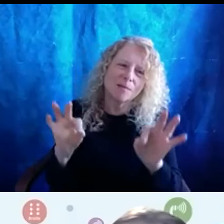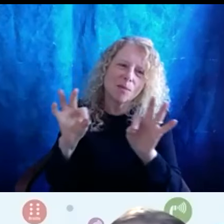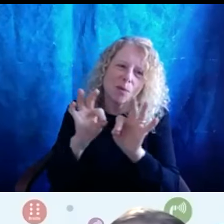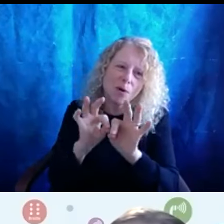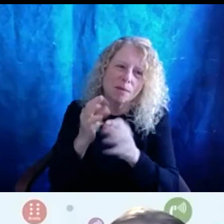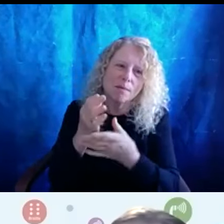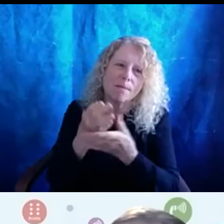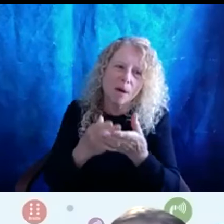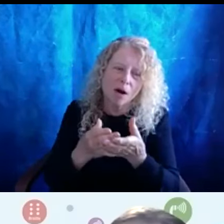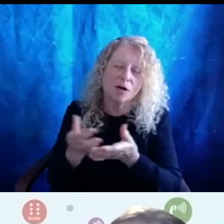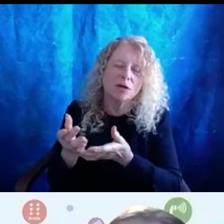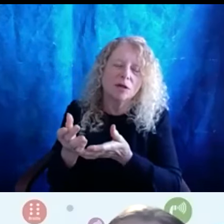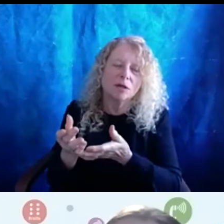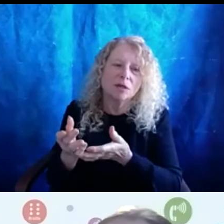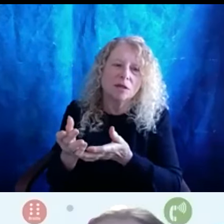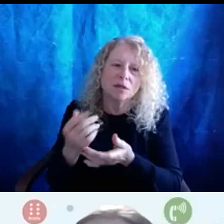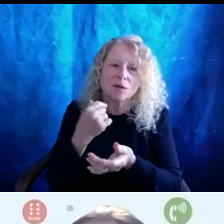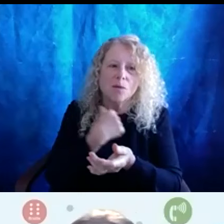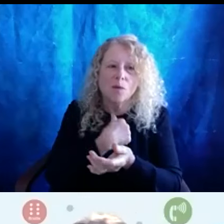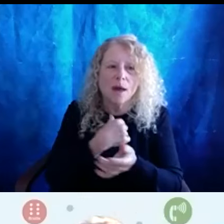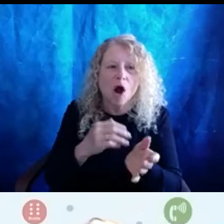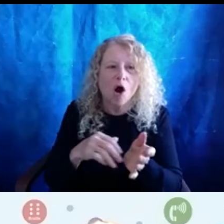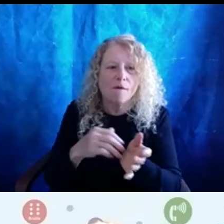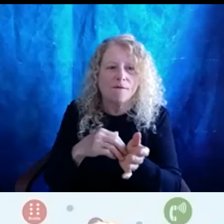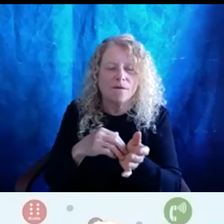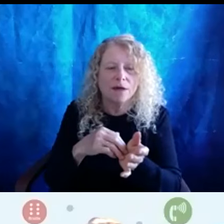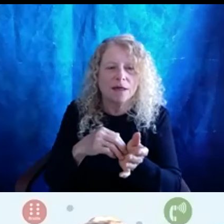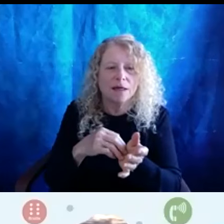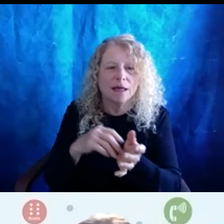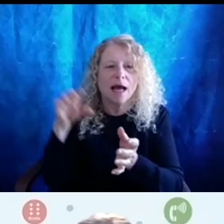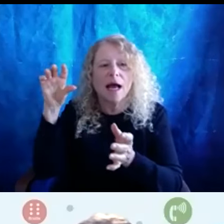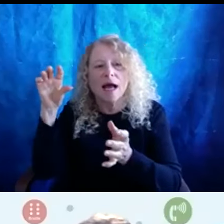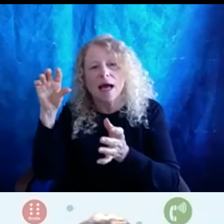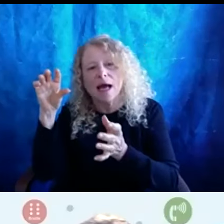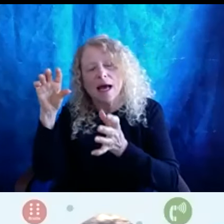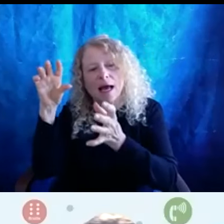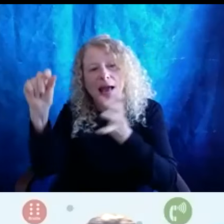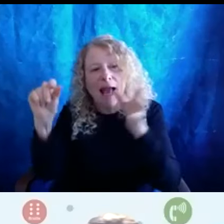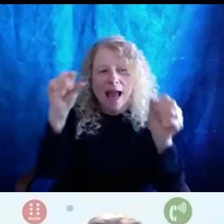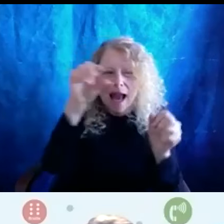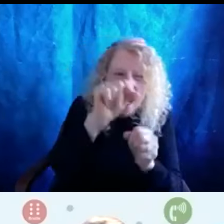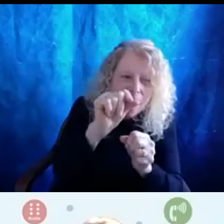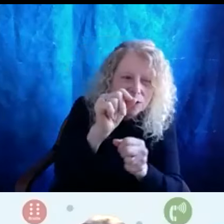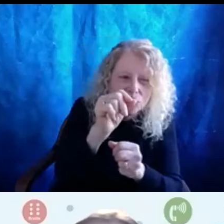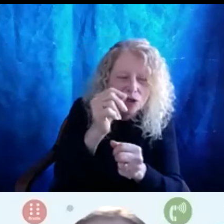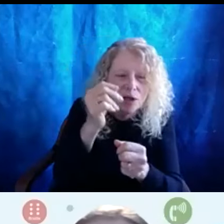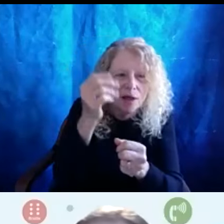it because we we often are the ones catching the pieces that folks that don't have that lived experience aren't